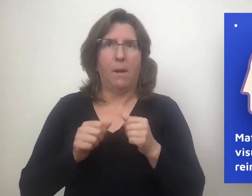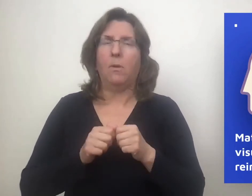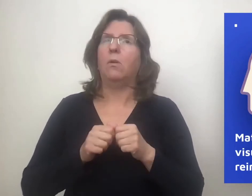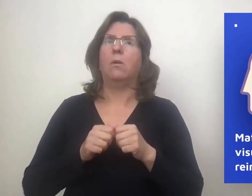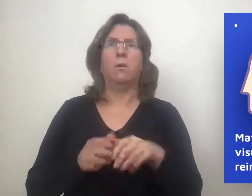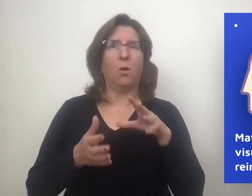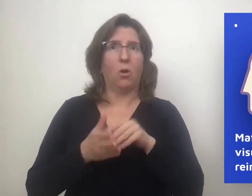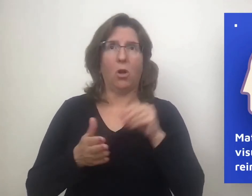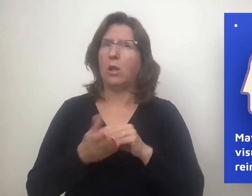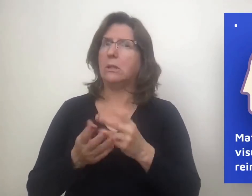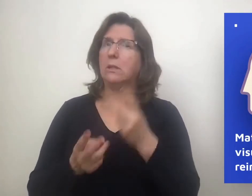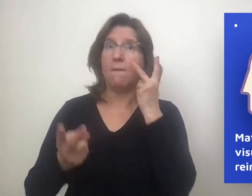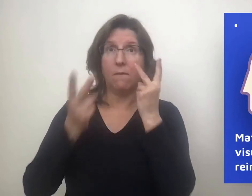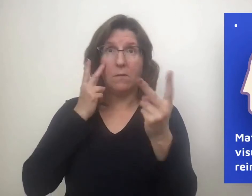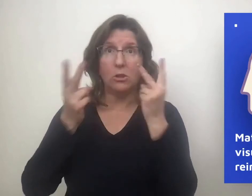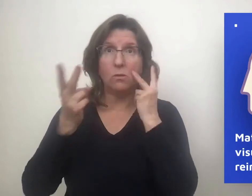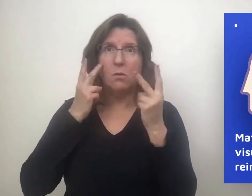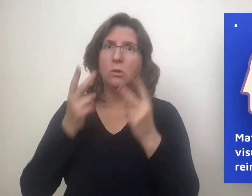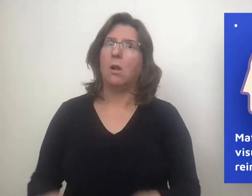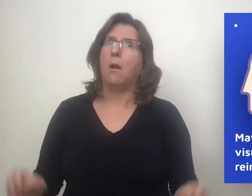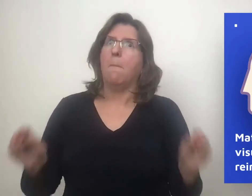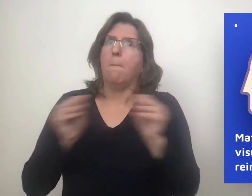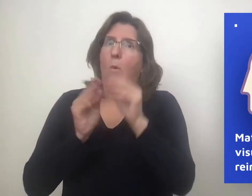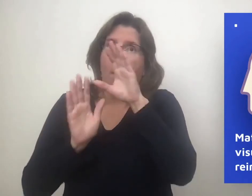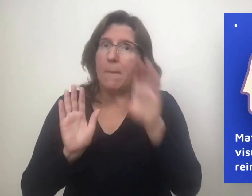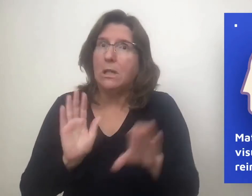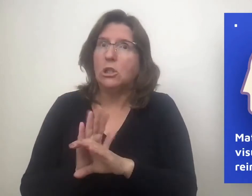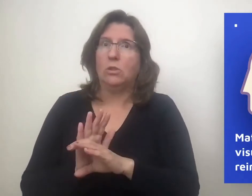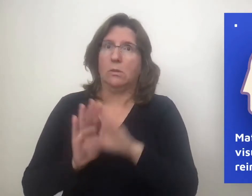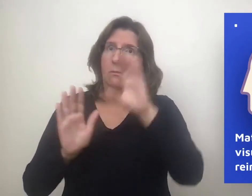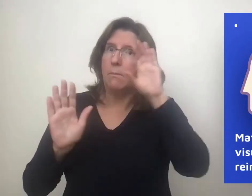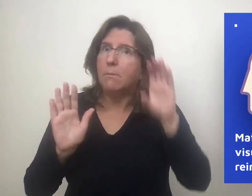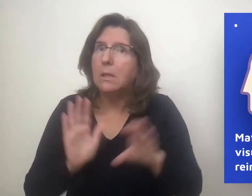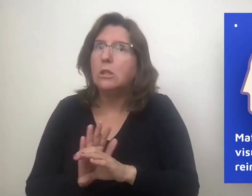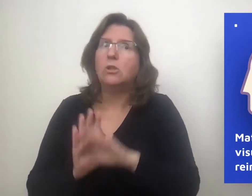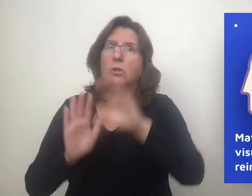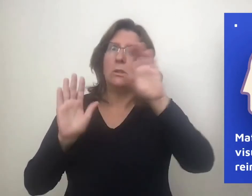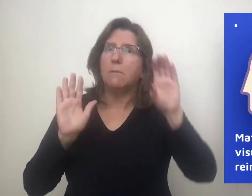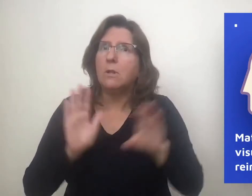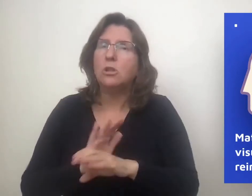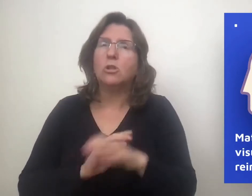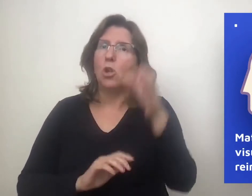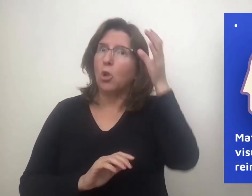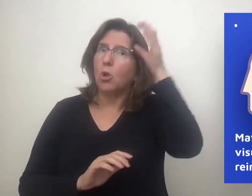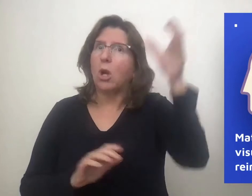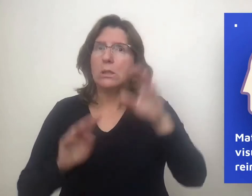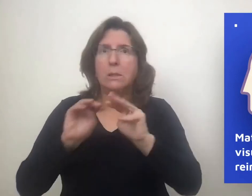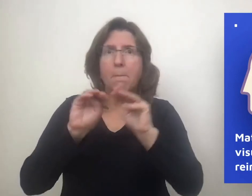Deaf learners benefit from visual reinforcement of new material in the form of images, diagrams,